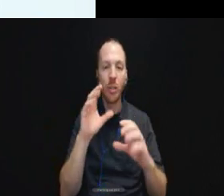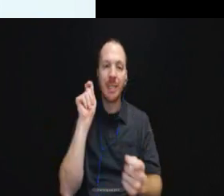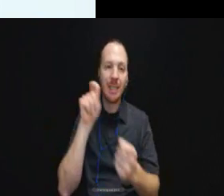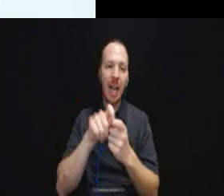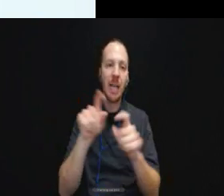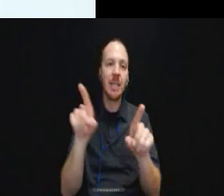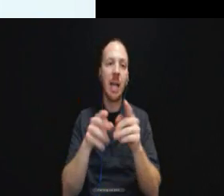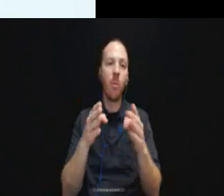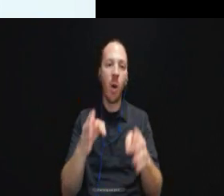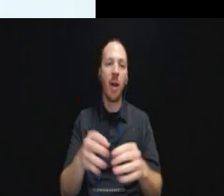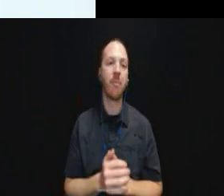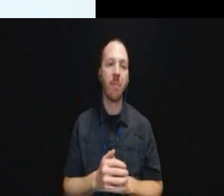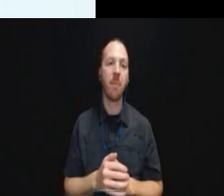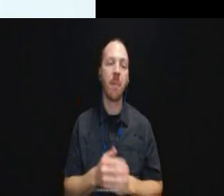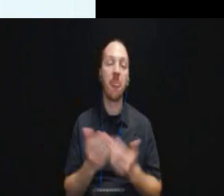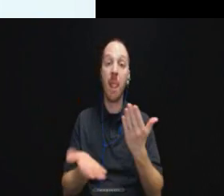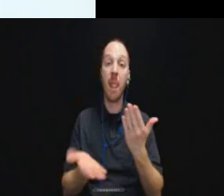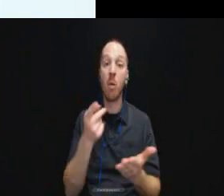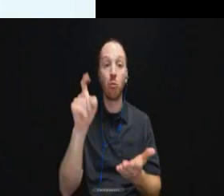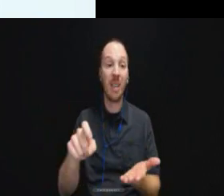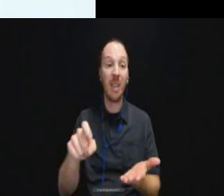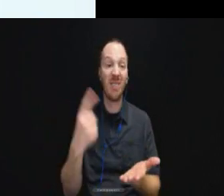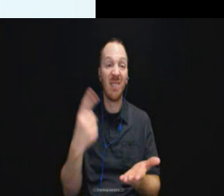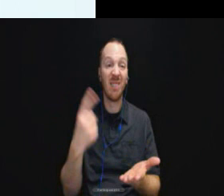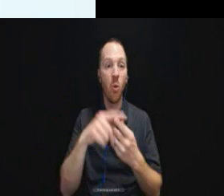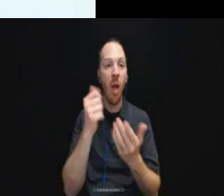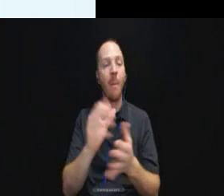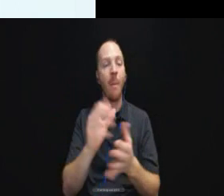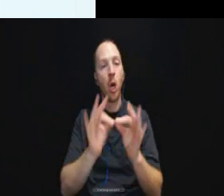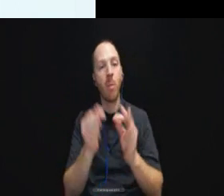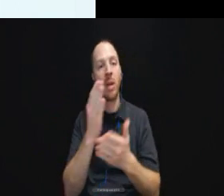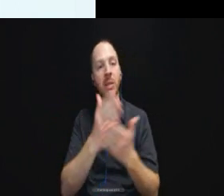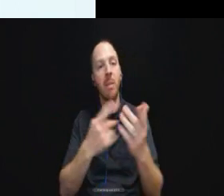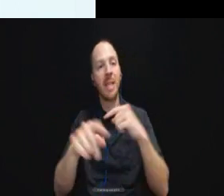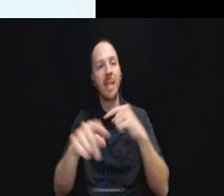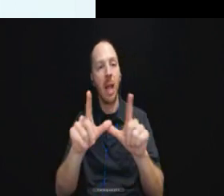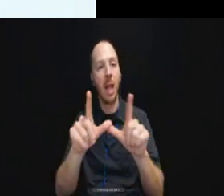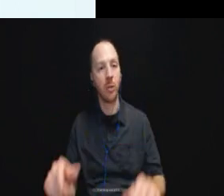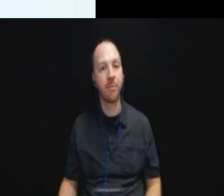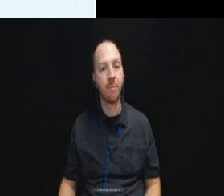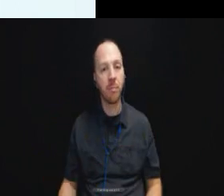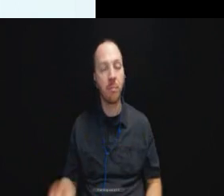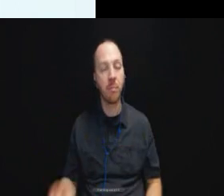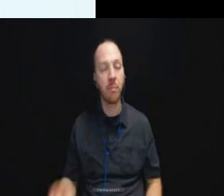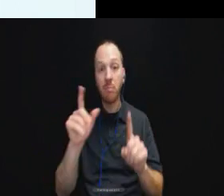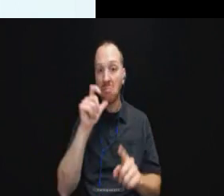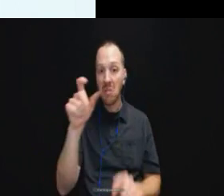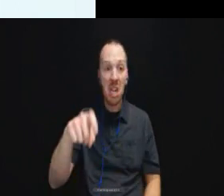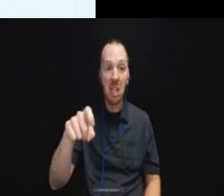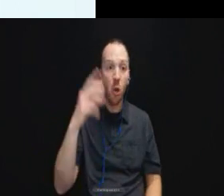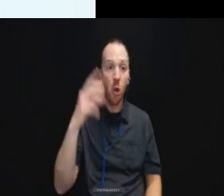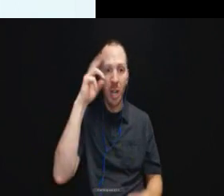Perhaps you just need someone to help interpret some of the sign language, but it is not necessarily a reason to completely except it.